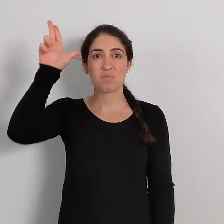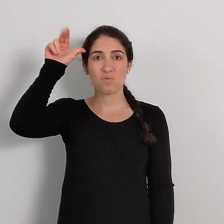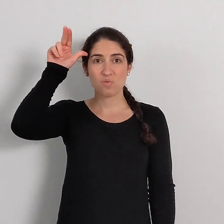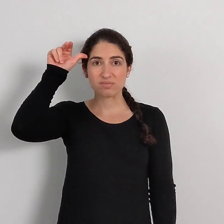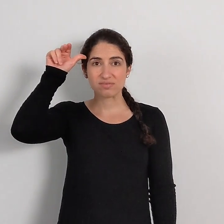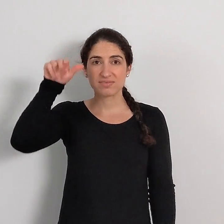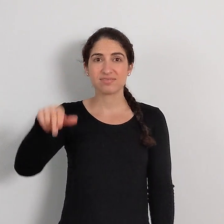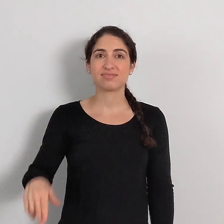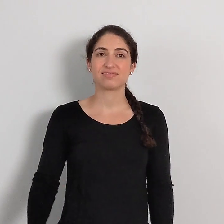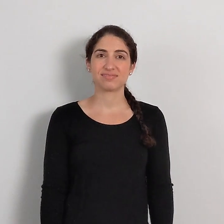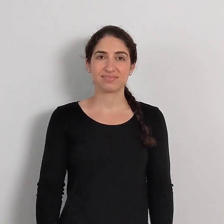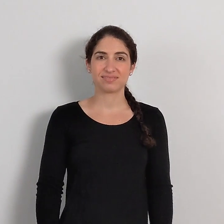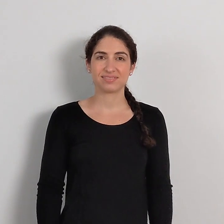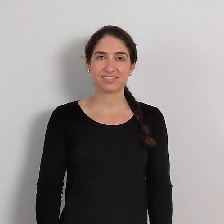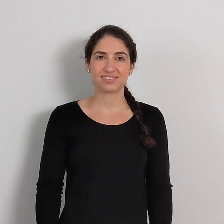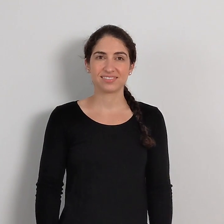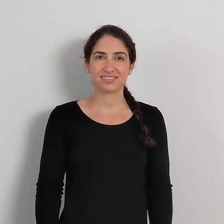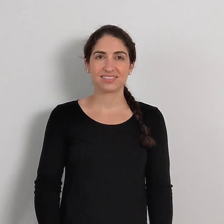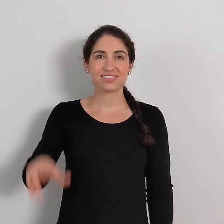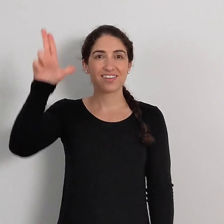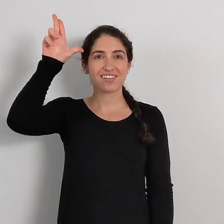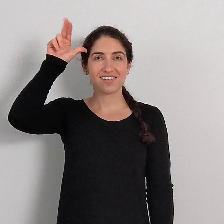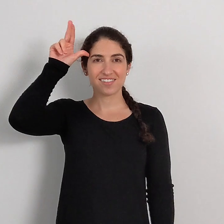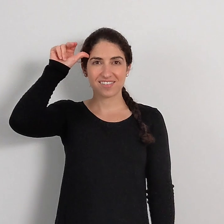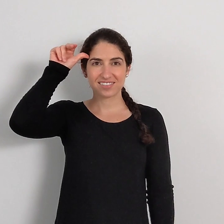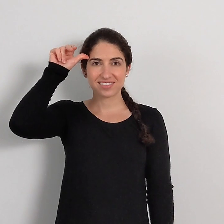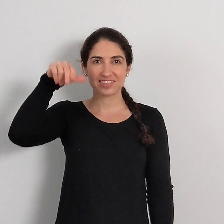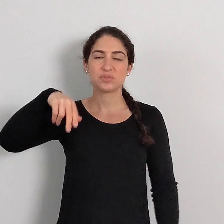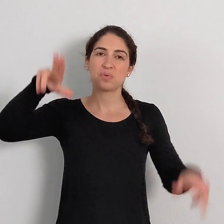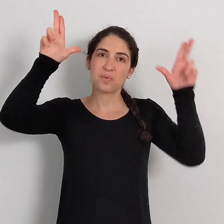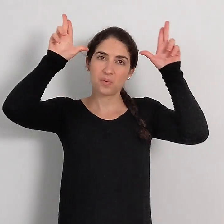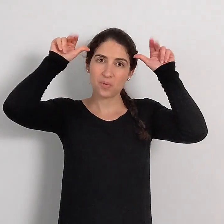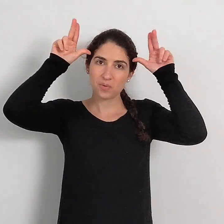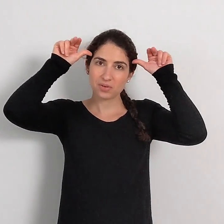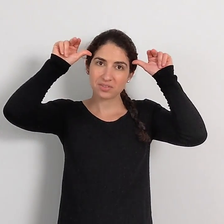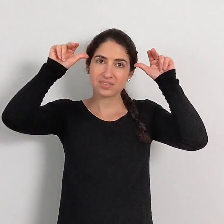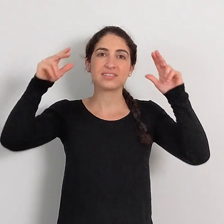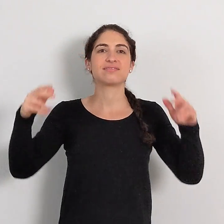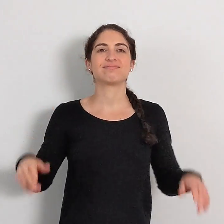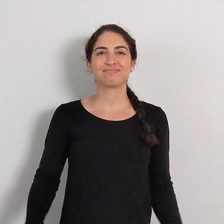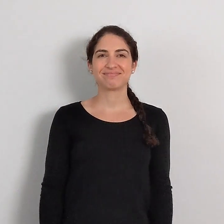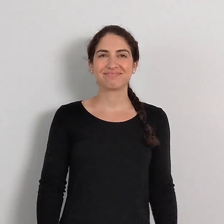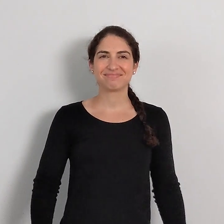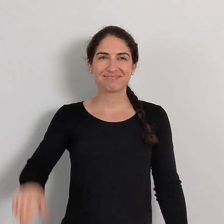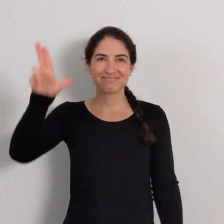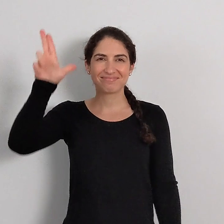HORSE or HORSE